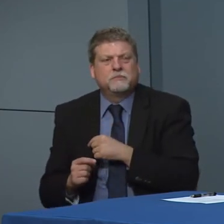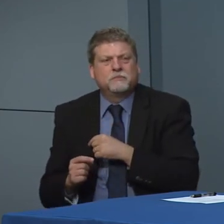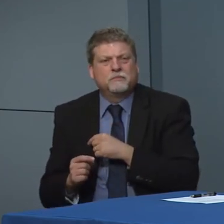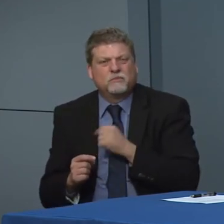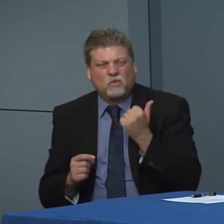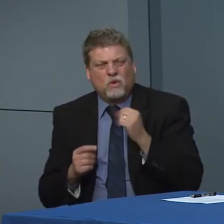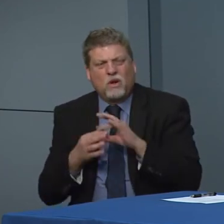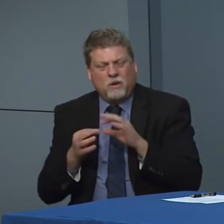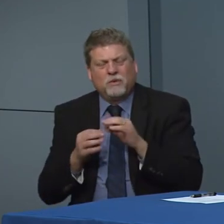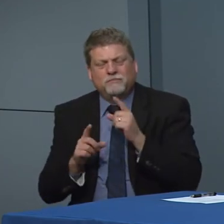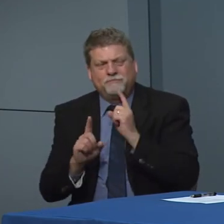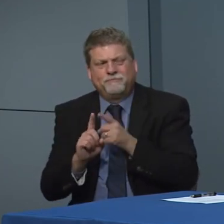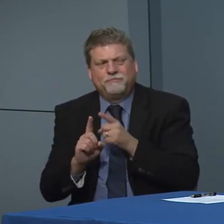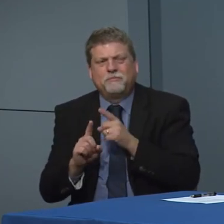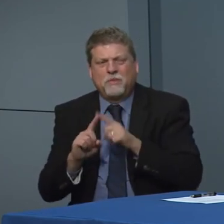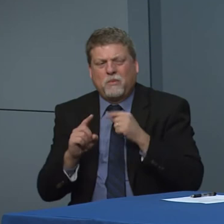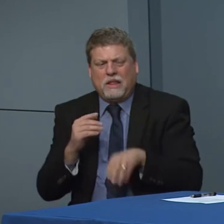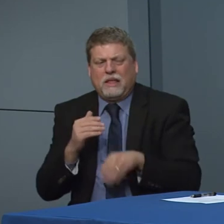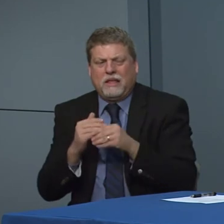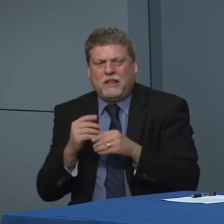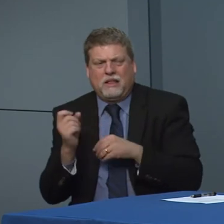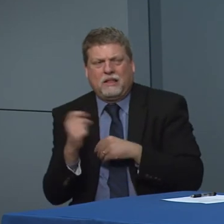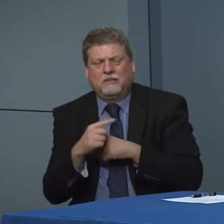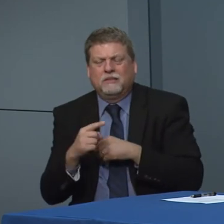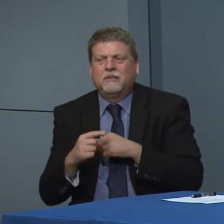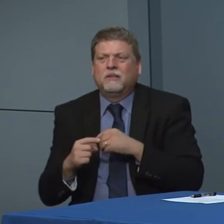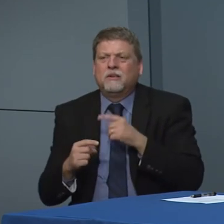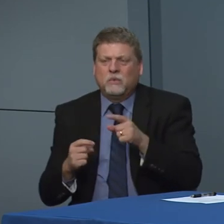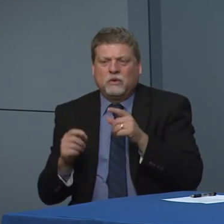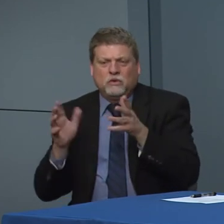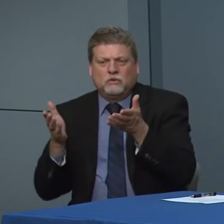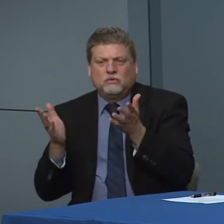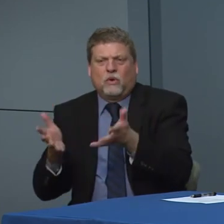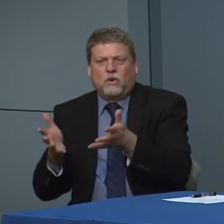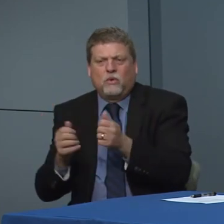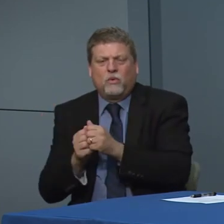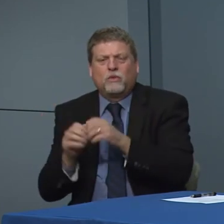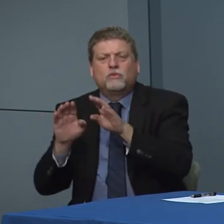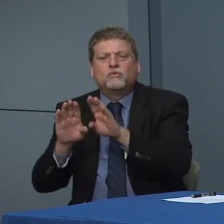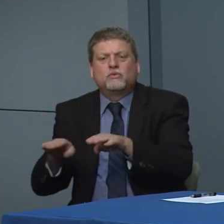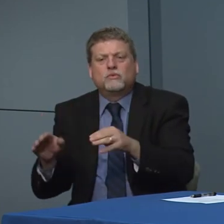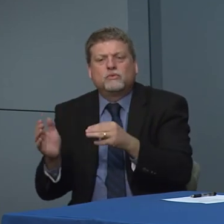we we've been talking with the parents who have visit pediatricians and the pediatrician telling the